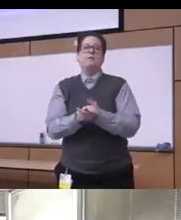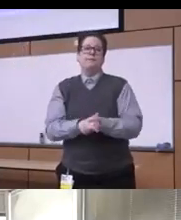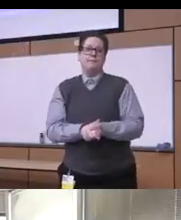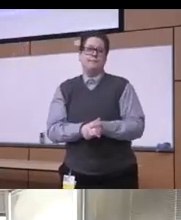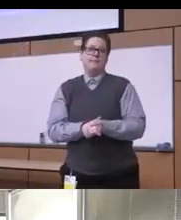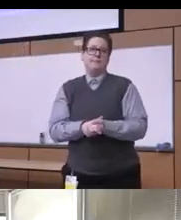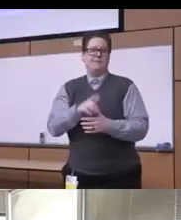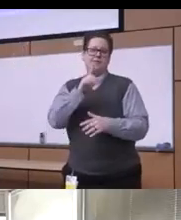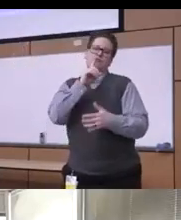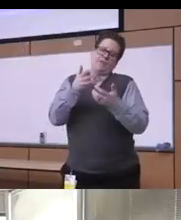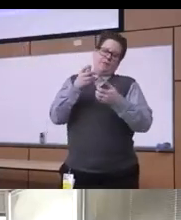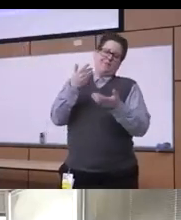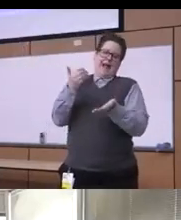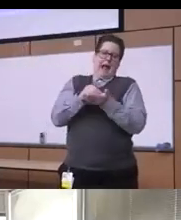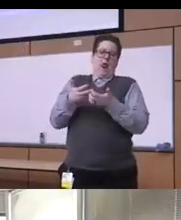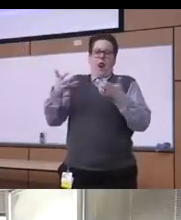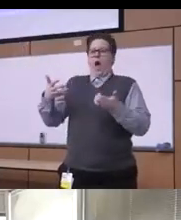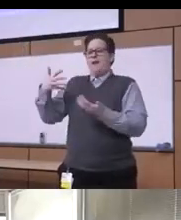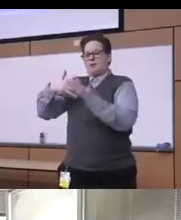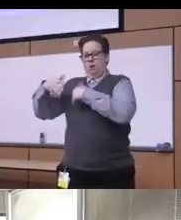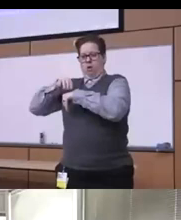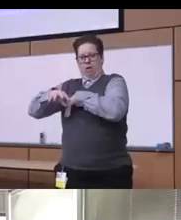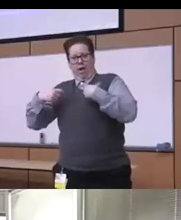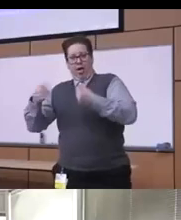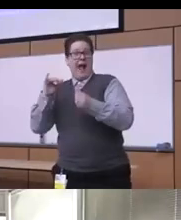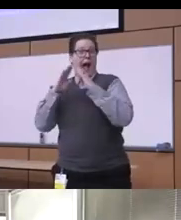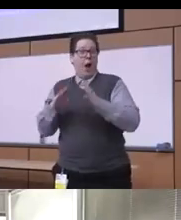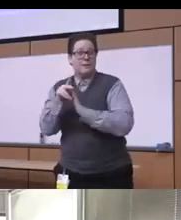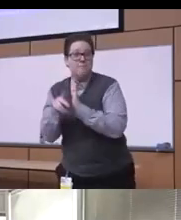social determinants of Health we'll talk about housing policies Educational Systems talk